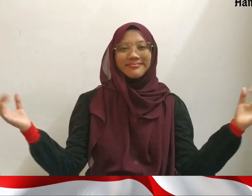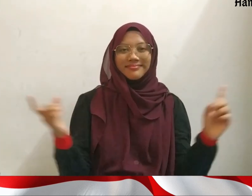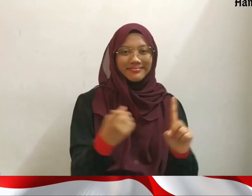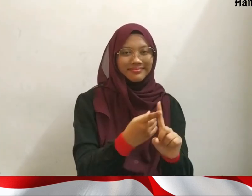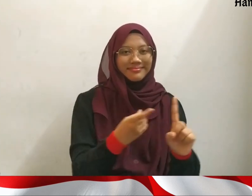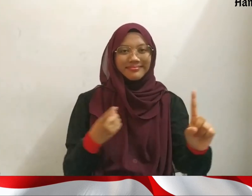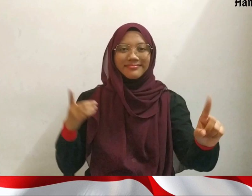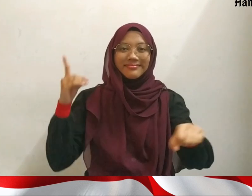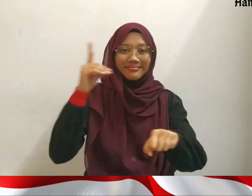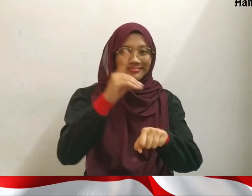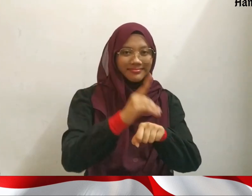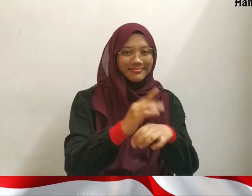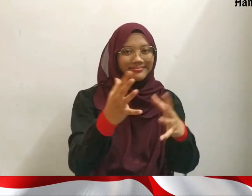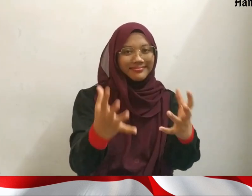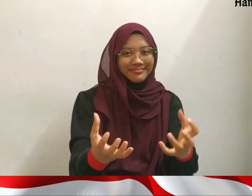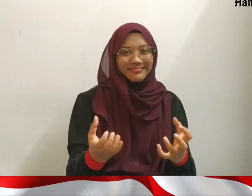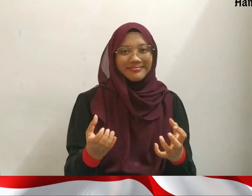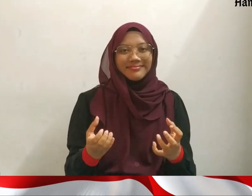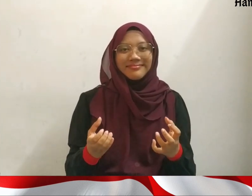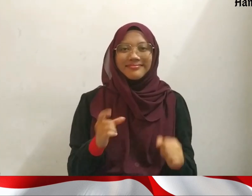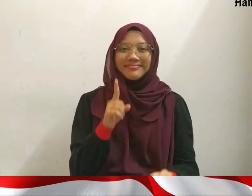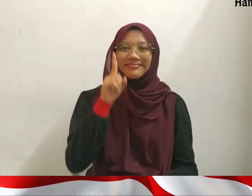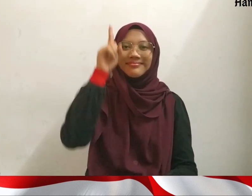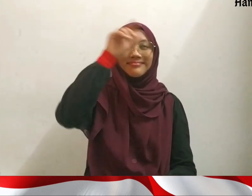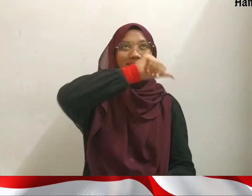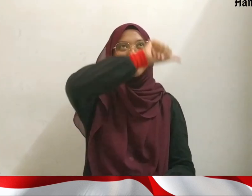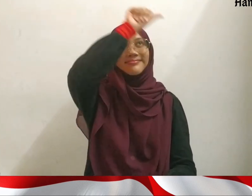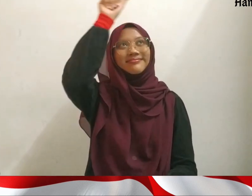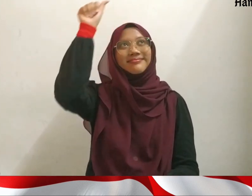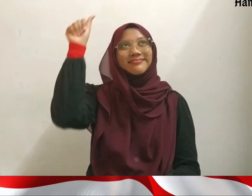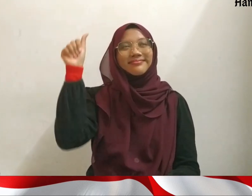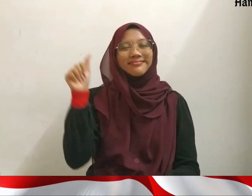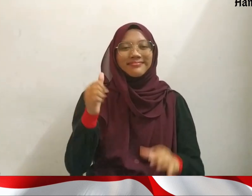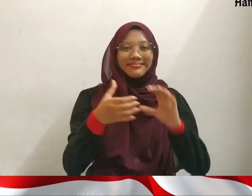From the mountain top to the sky